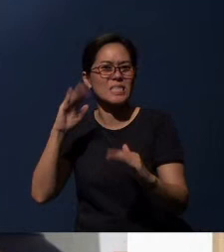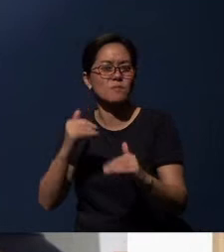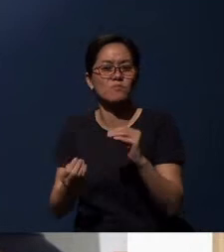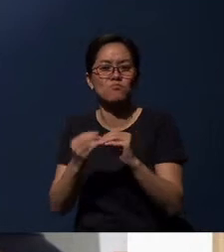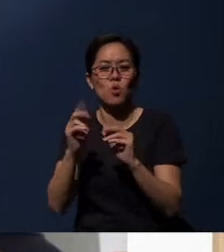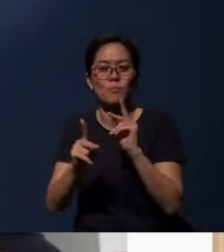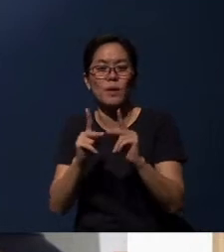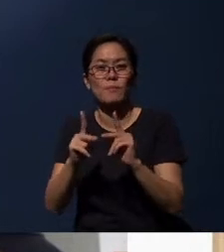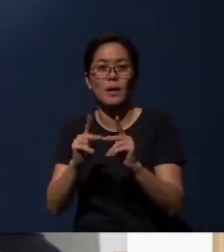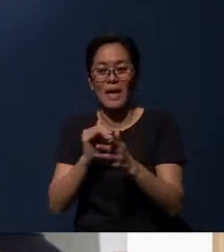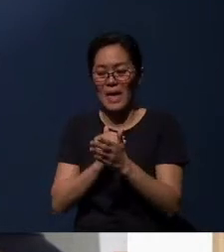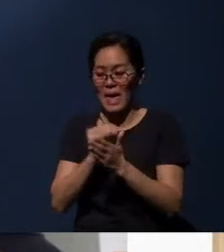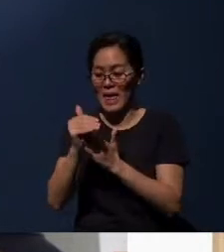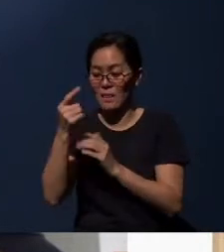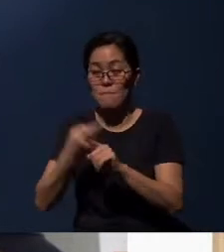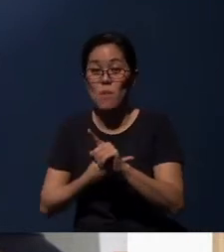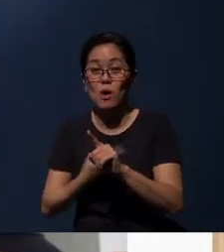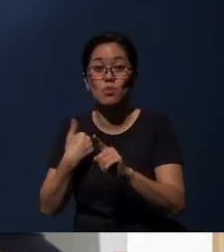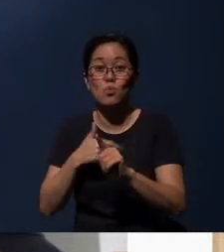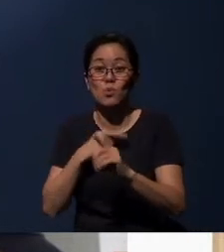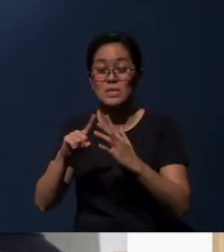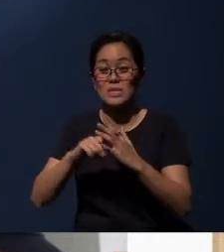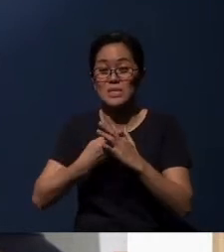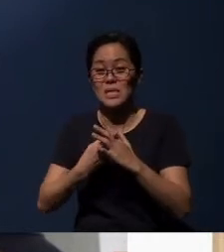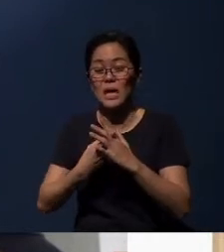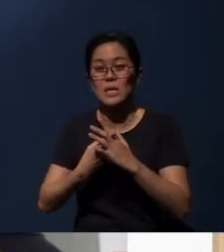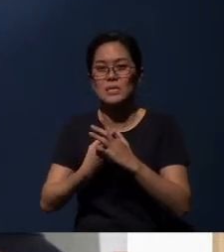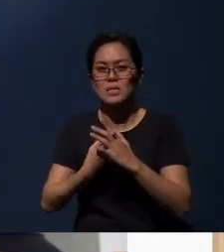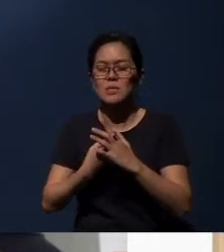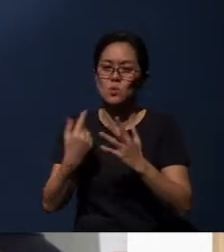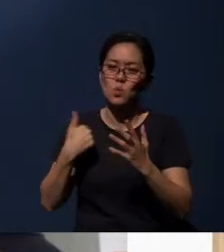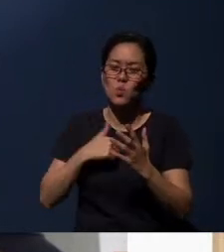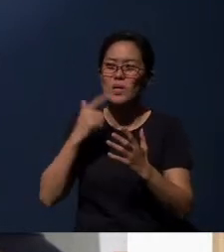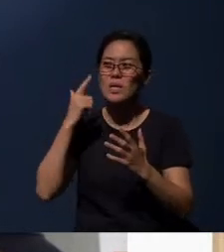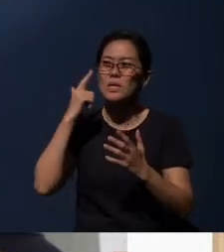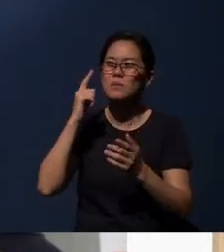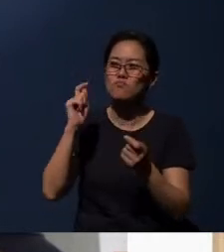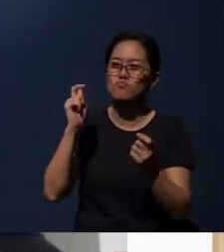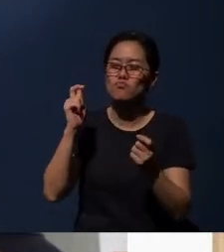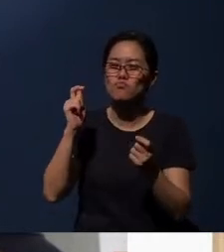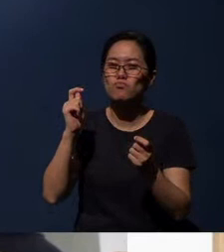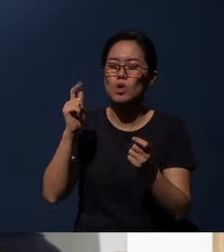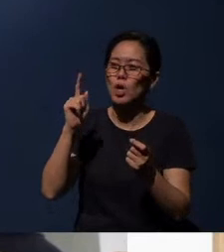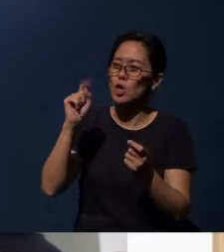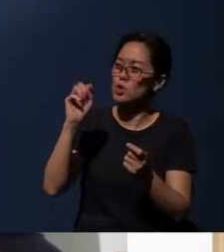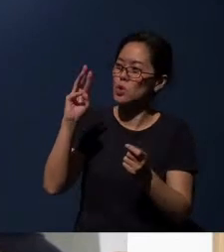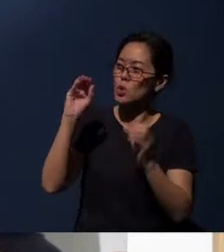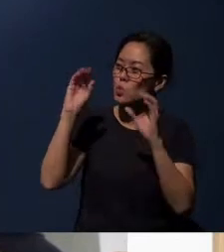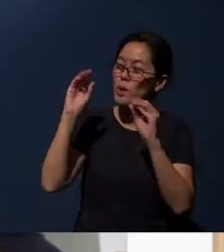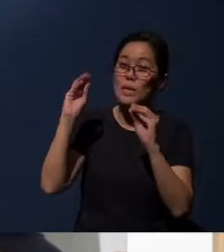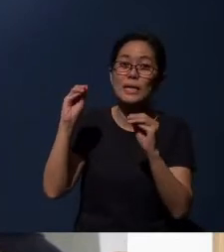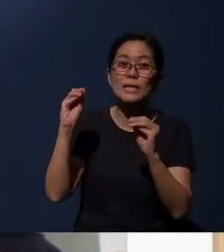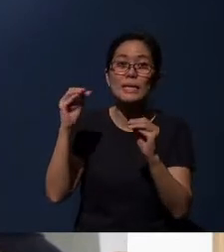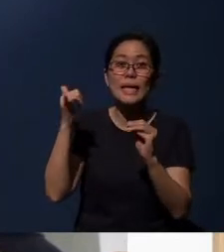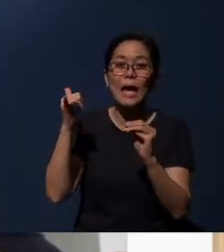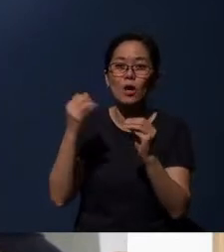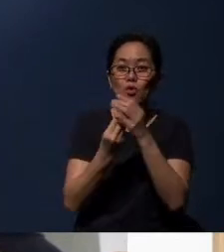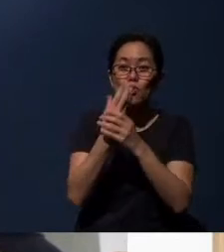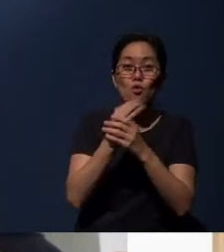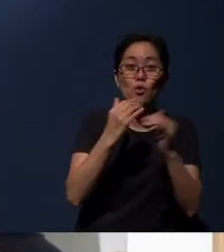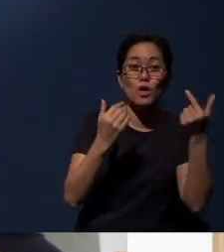at the end of this month, as we start Twinkly Yellow and Glowing Green Kingdom Jewels.